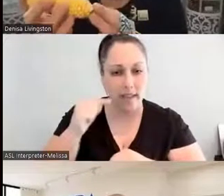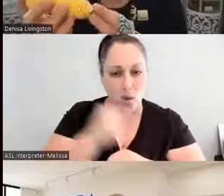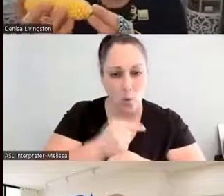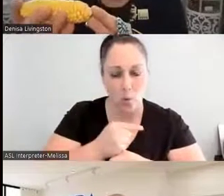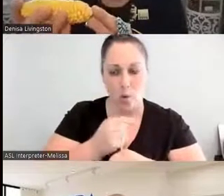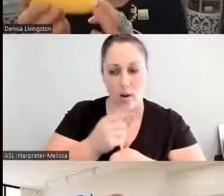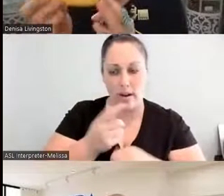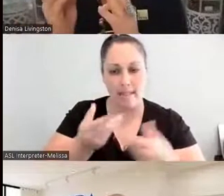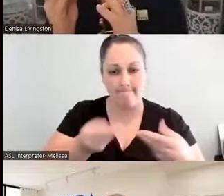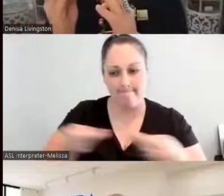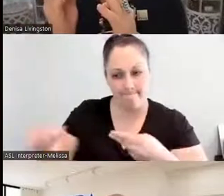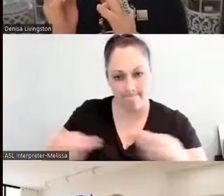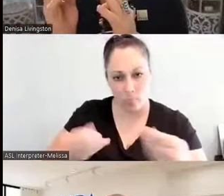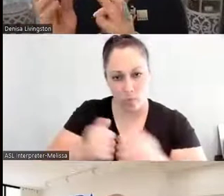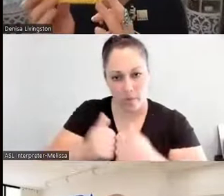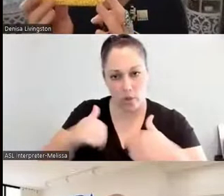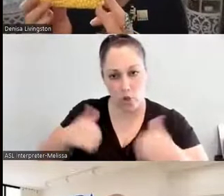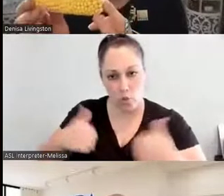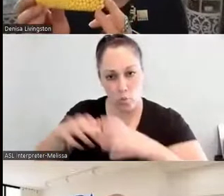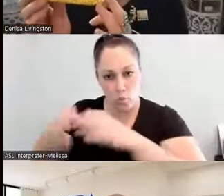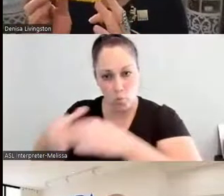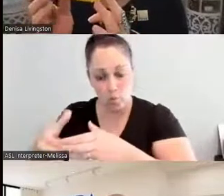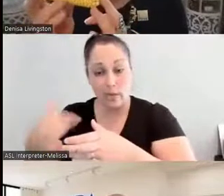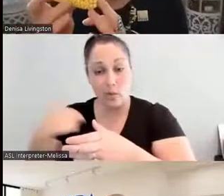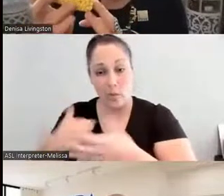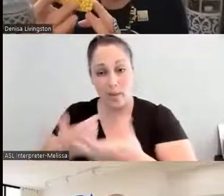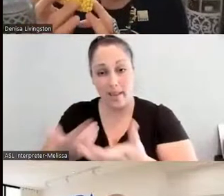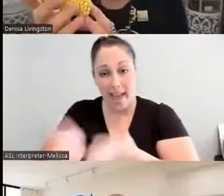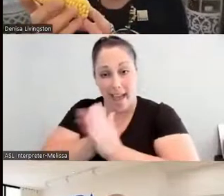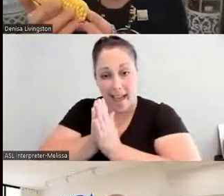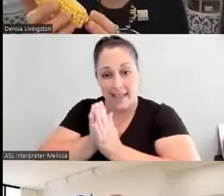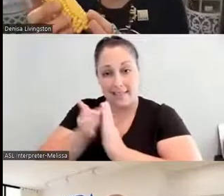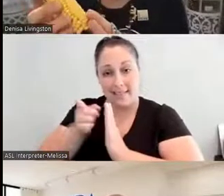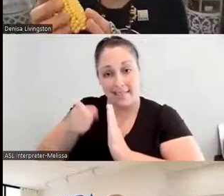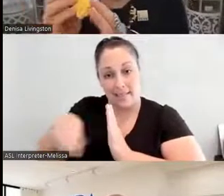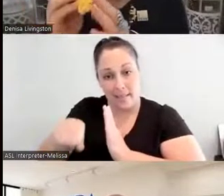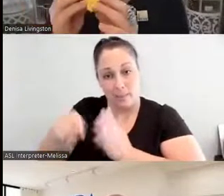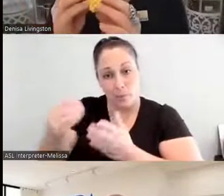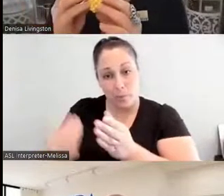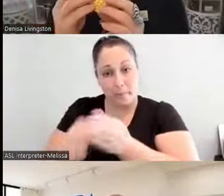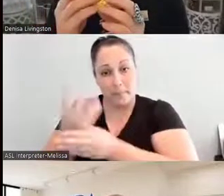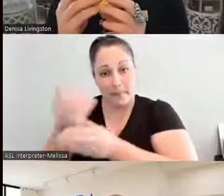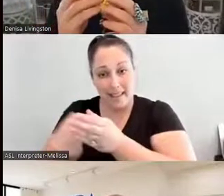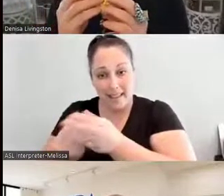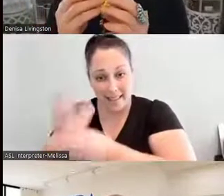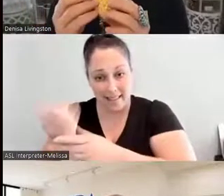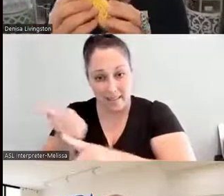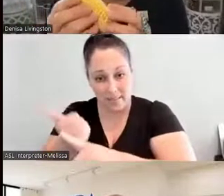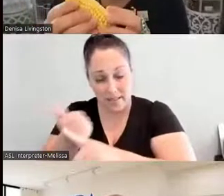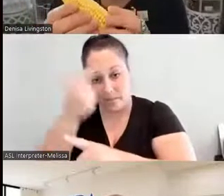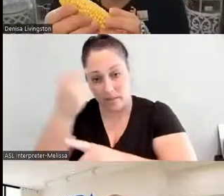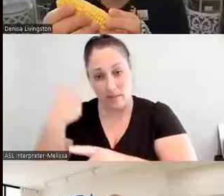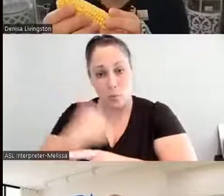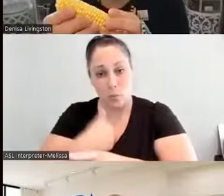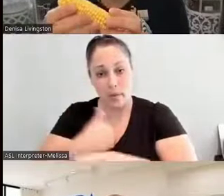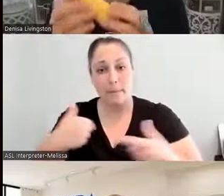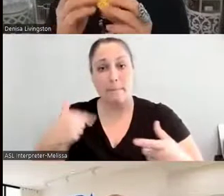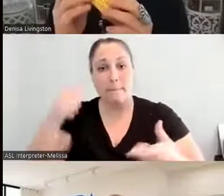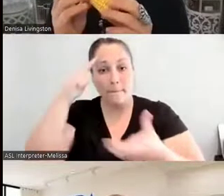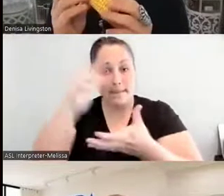You know, we ask our youth to plant these, to be the ones, because we believe, you know, the youth hold the preciousness